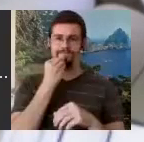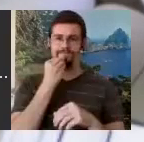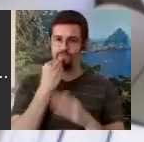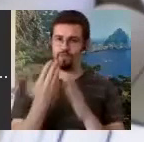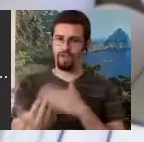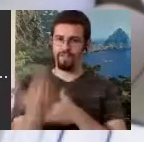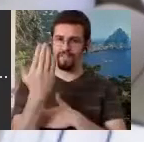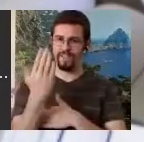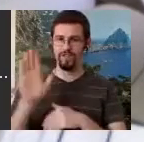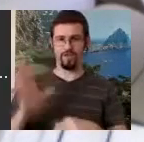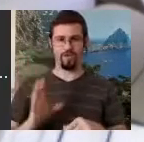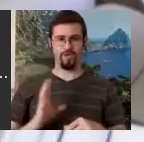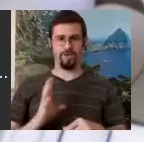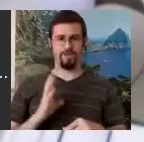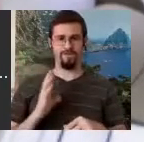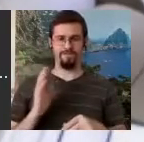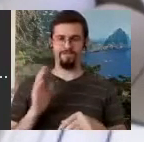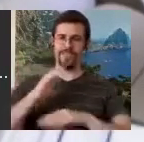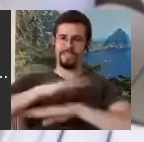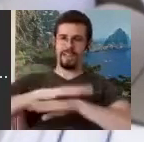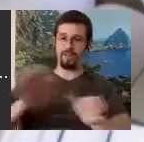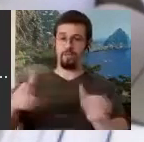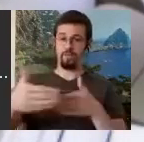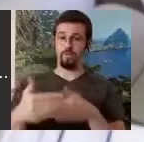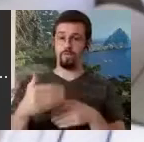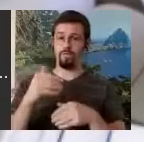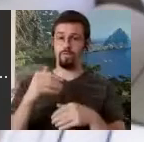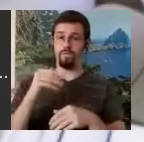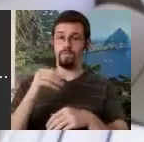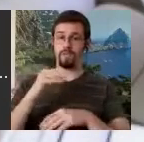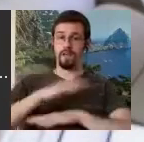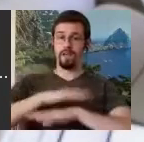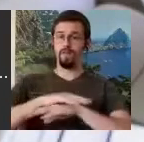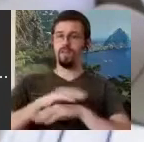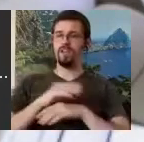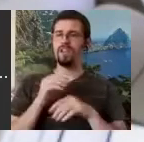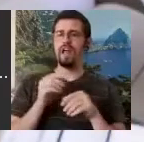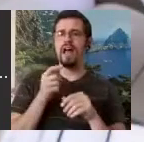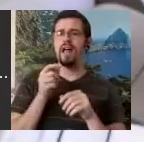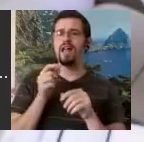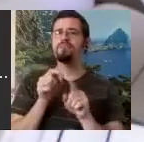Charlottenlund, which is outside of Copenhagen, and she would dance with the